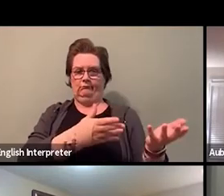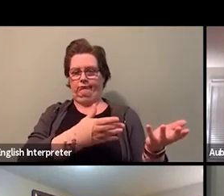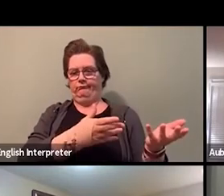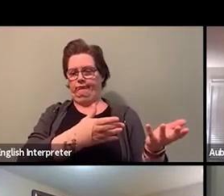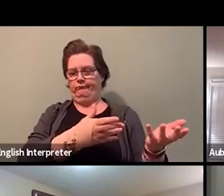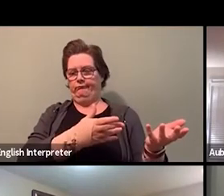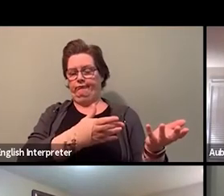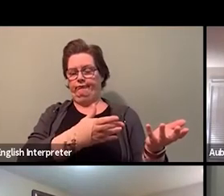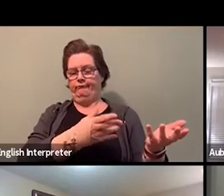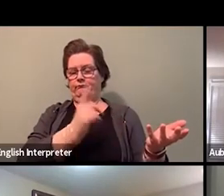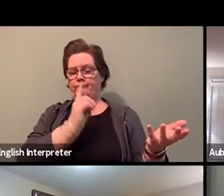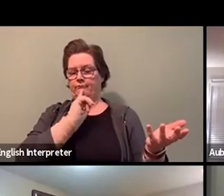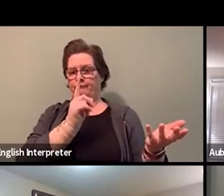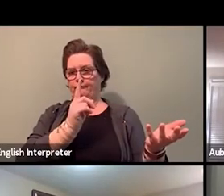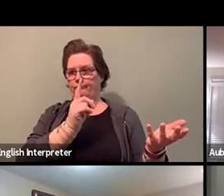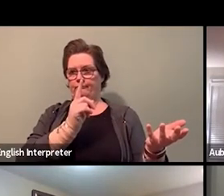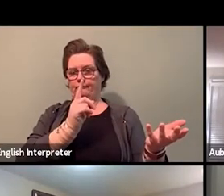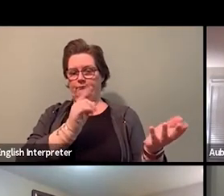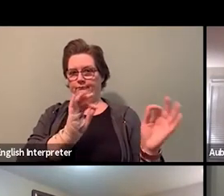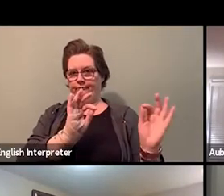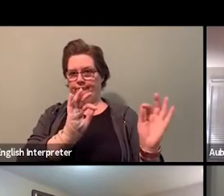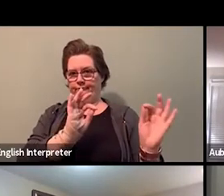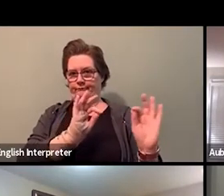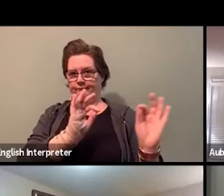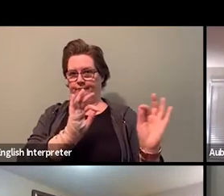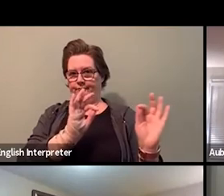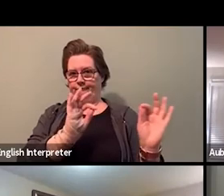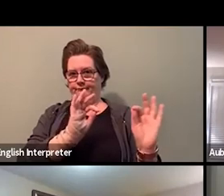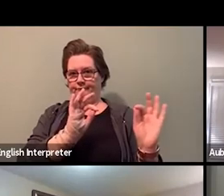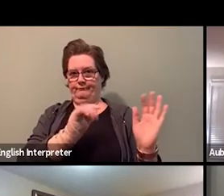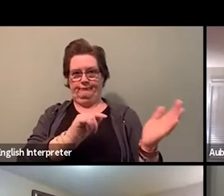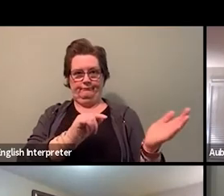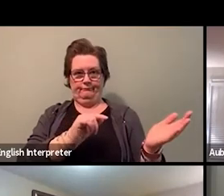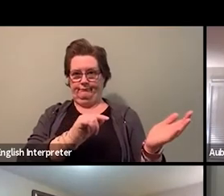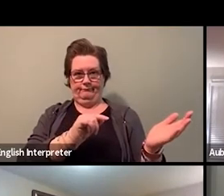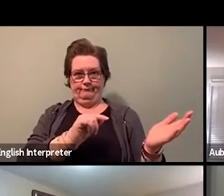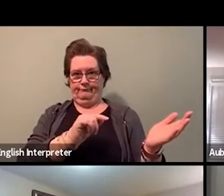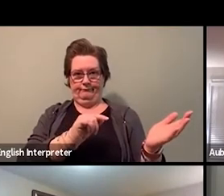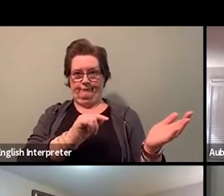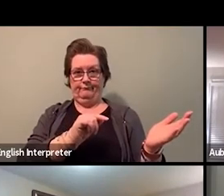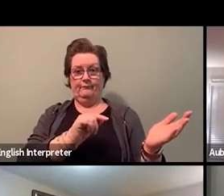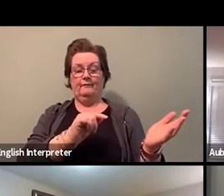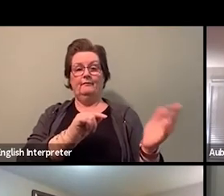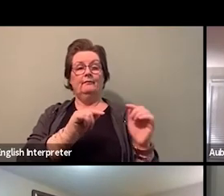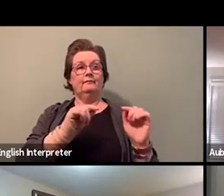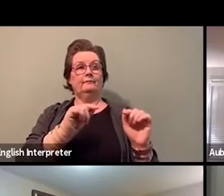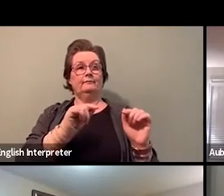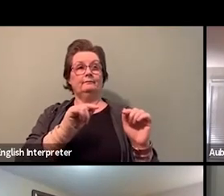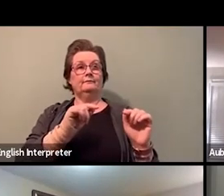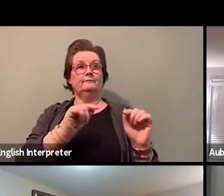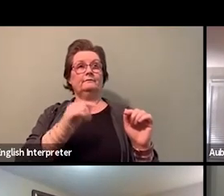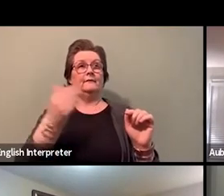The last account, if I'm not mistaken, the Anti-Racism Directorate had a budget line